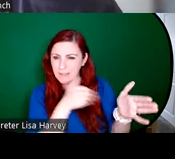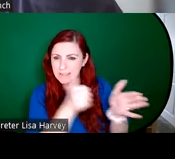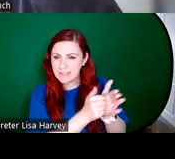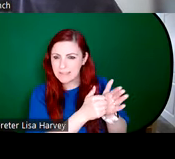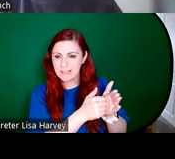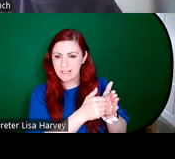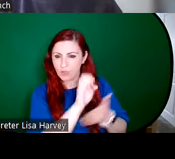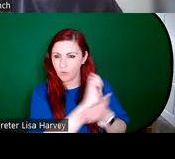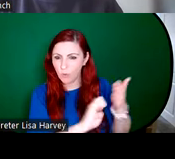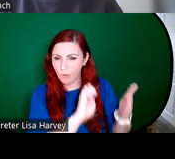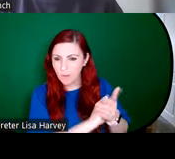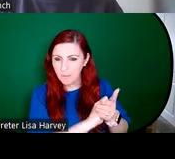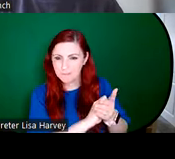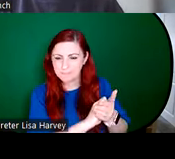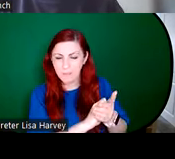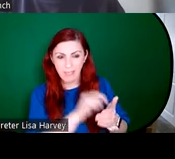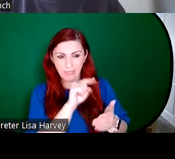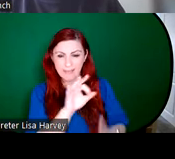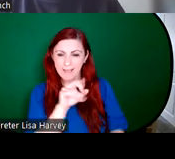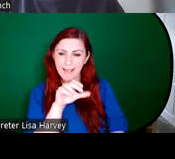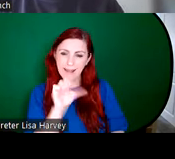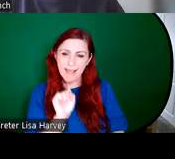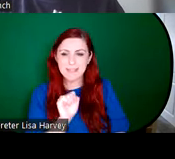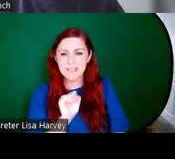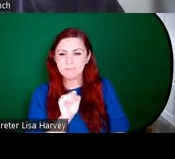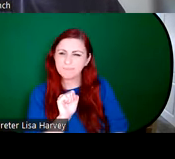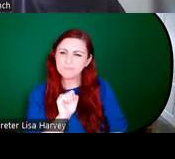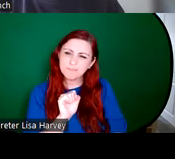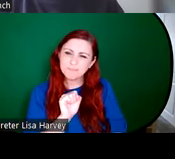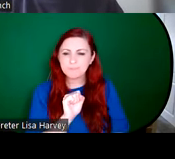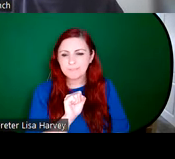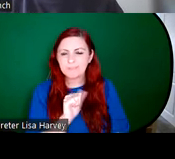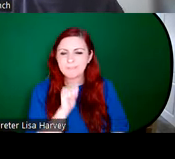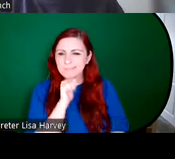weren't really there weren't really there wasn't a lot of artistry there it was